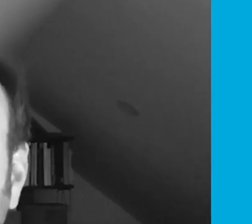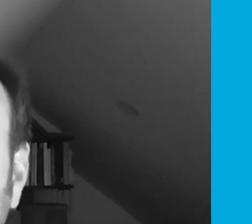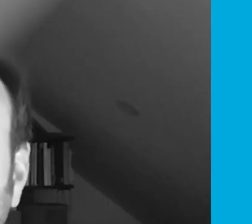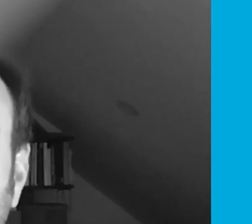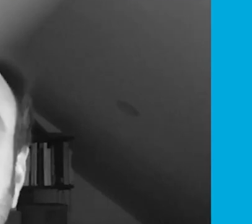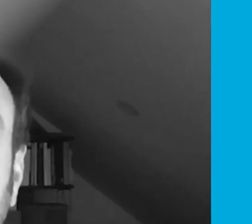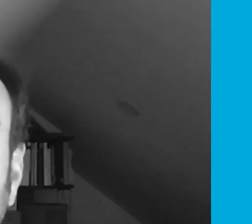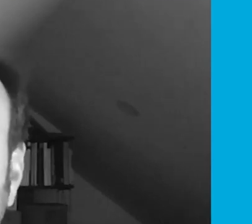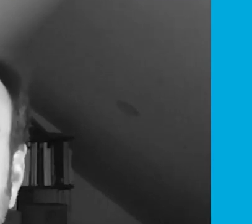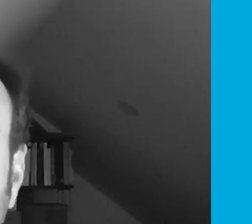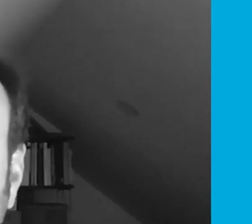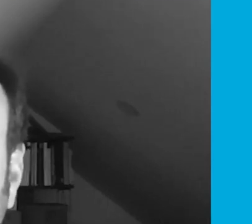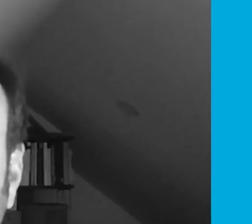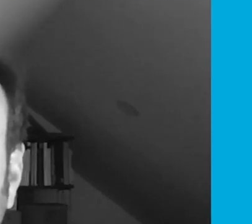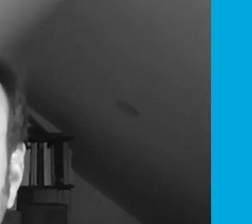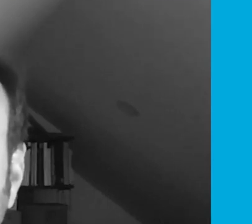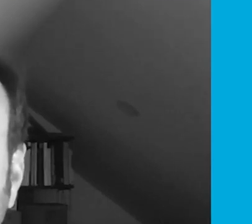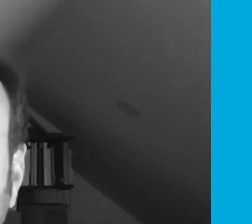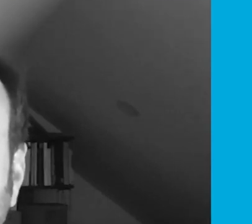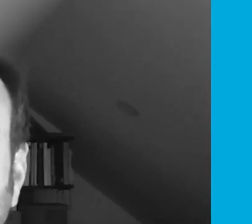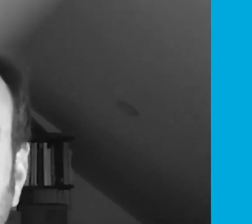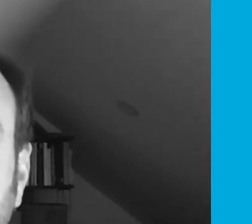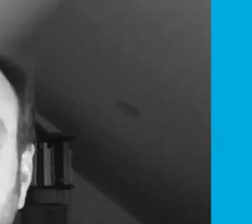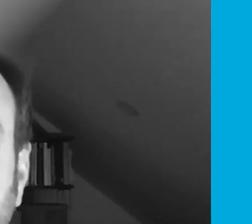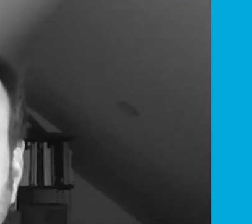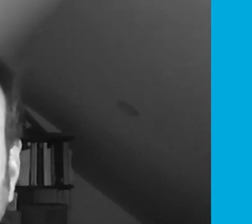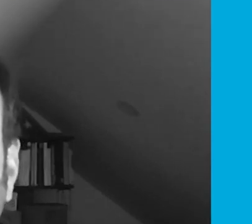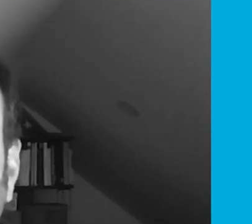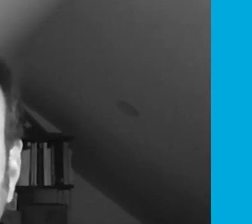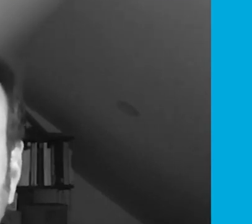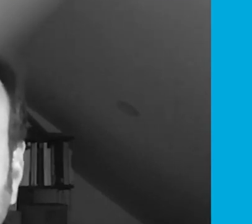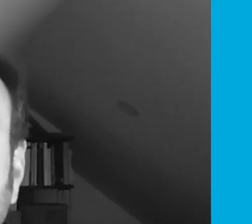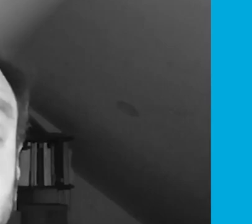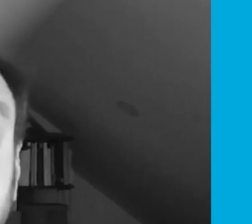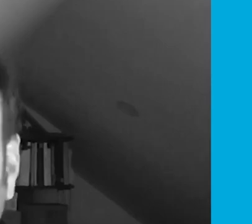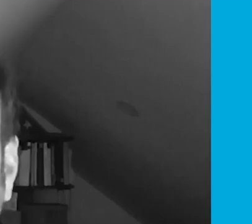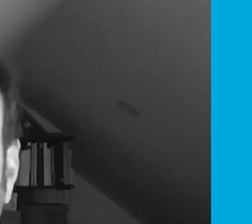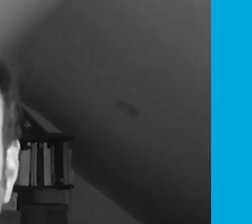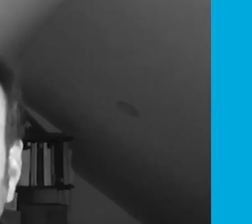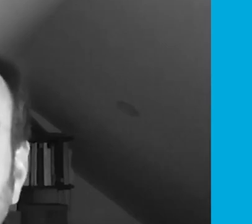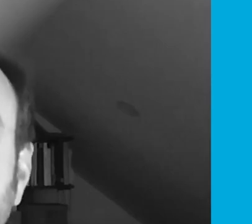You guys make HCC what it is. Big hugs and high fives to all of you. We can't wait to see what you do next.